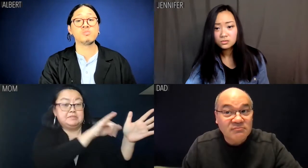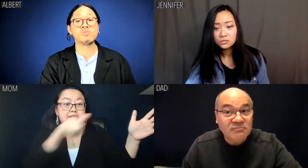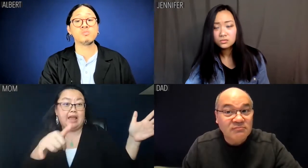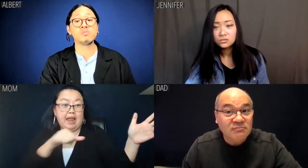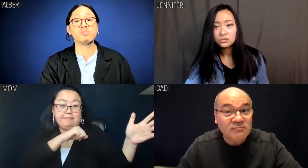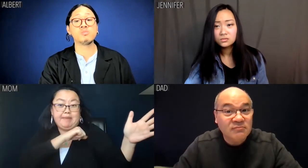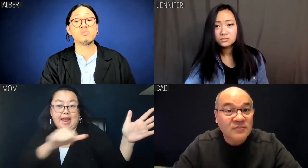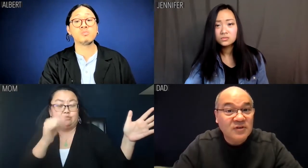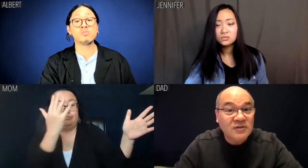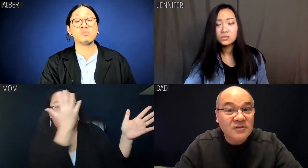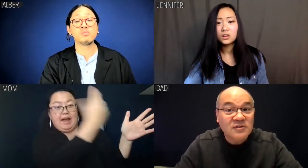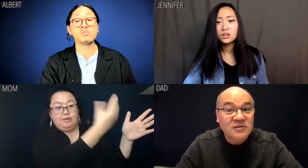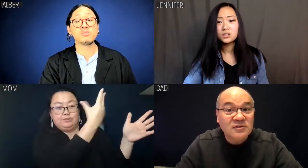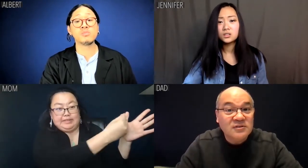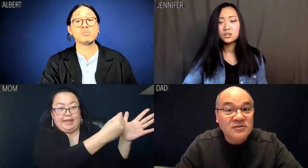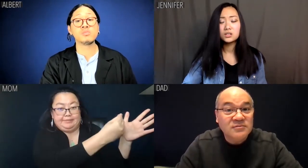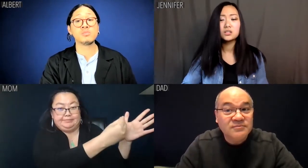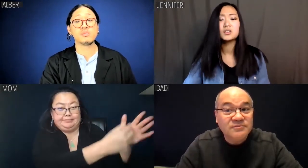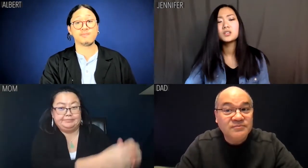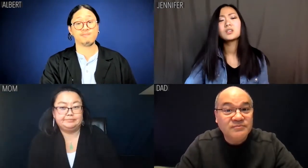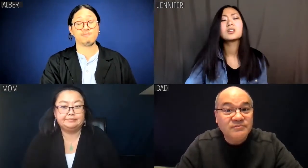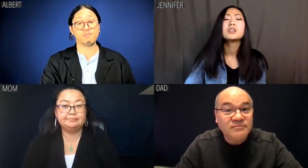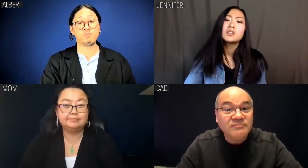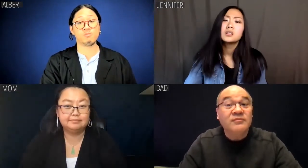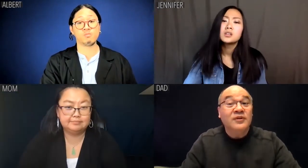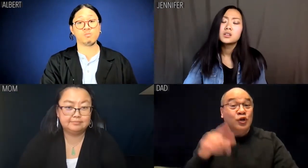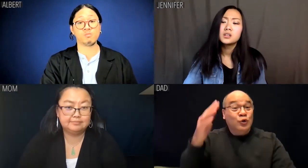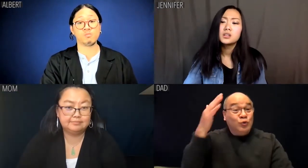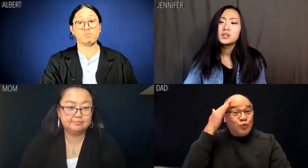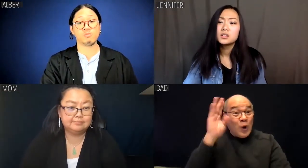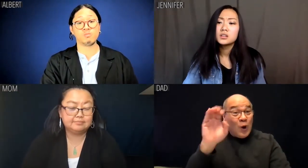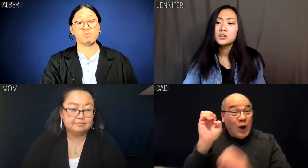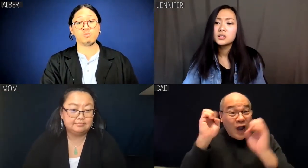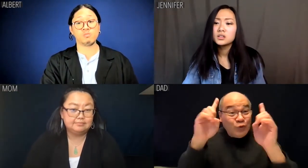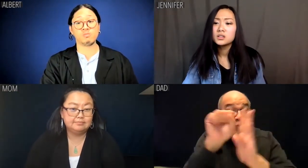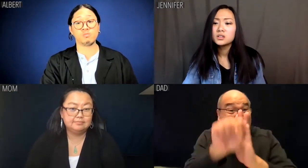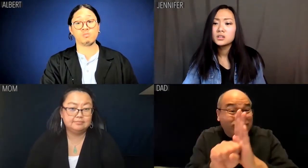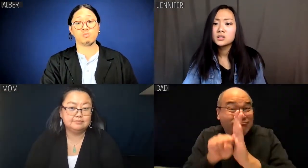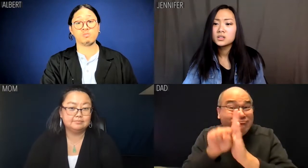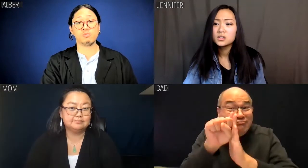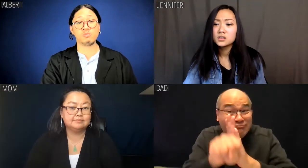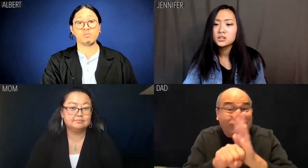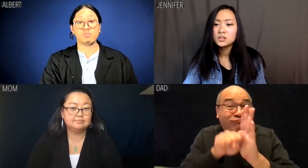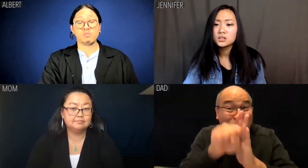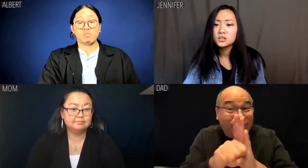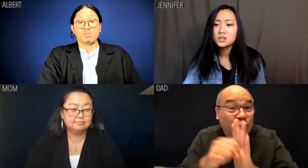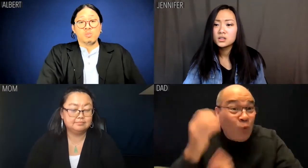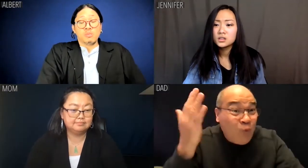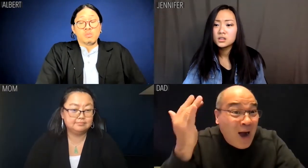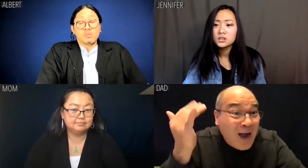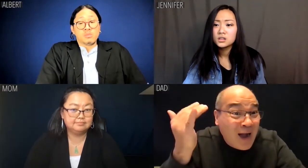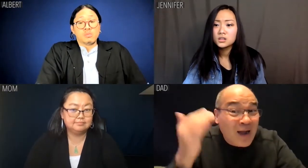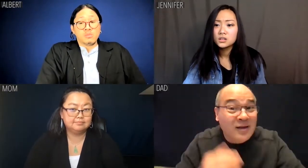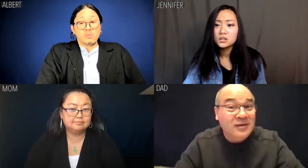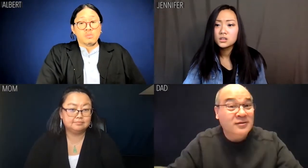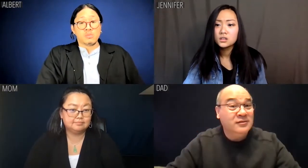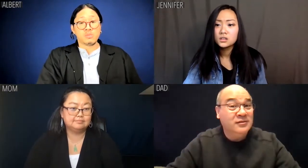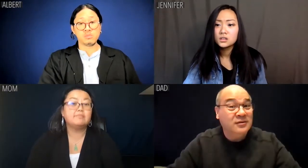and leave your attitude out there as well. Dad: You want to know why we insisted on your education?